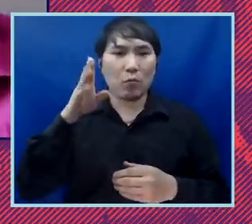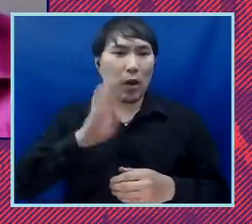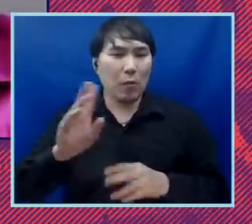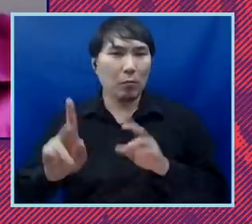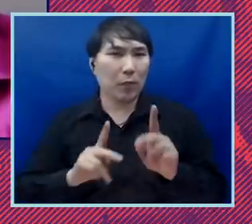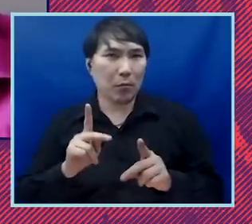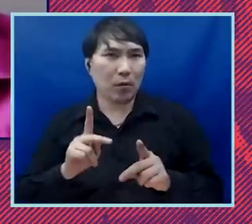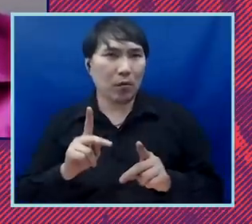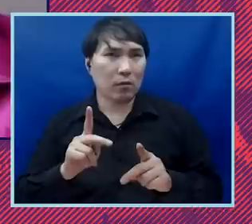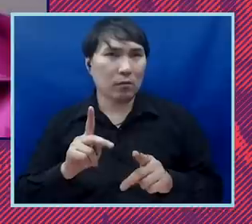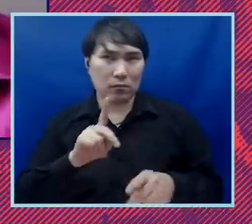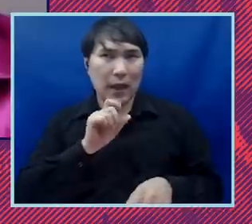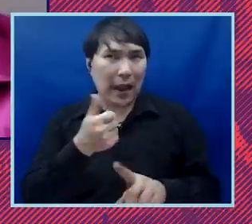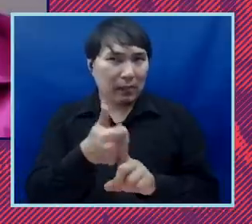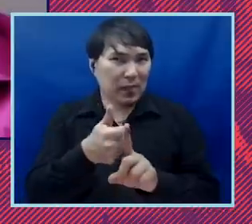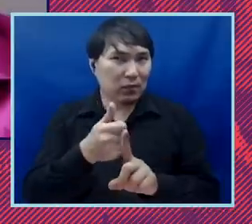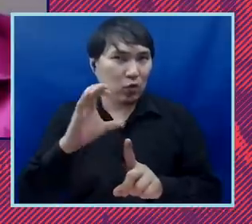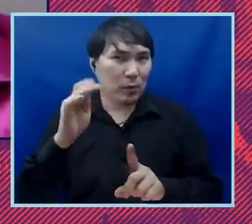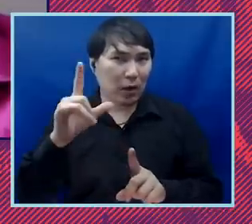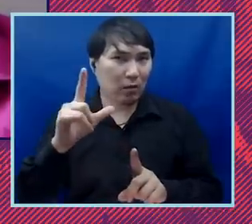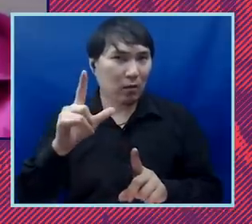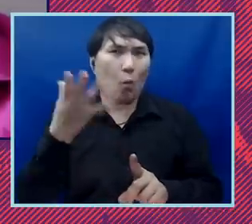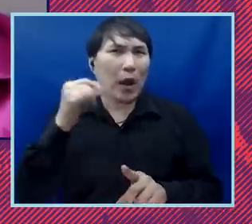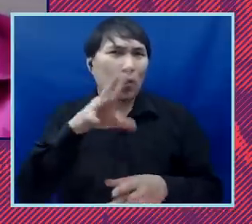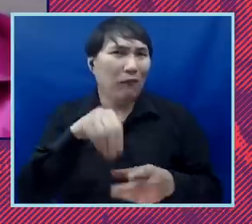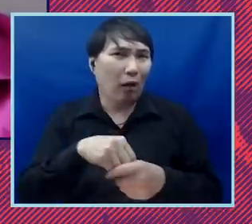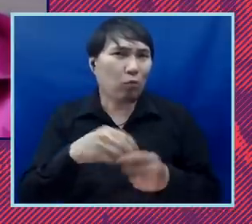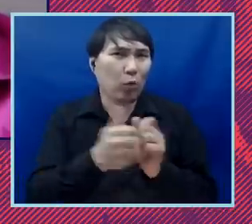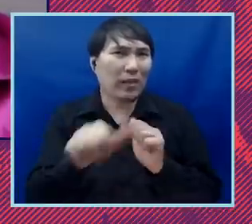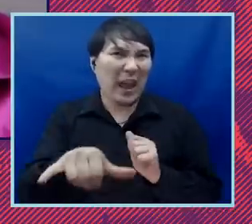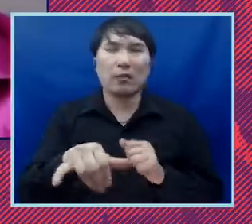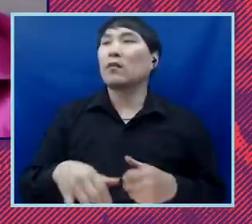generally i'm like i understand but one of the greatest civil rights issues in black and brown